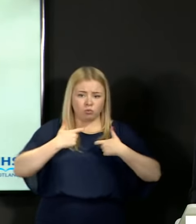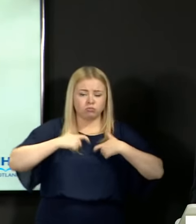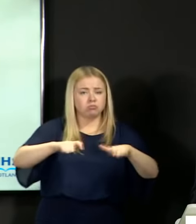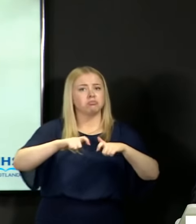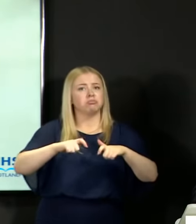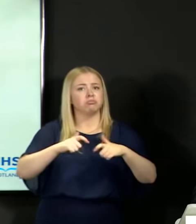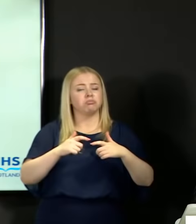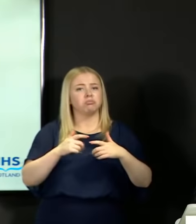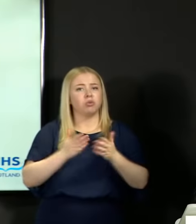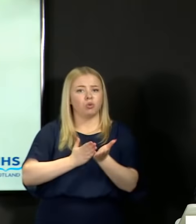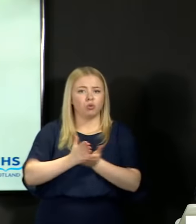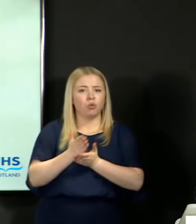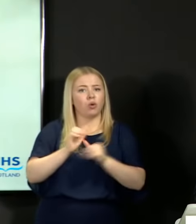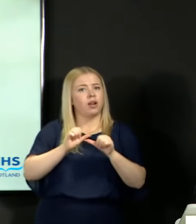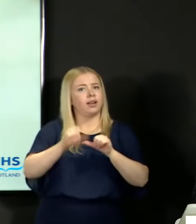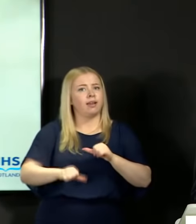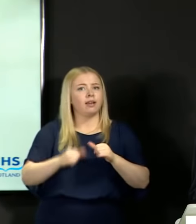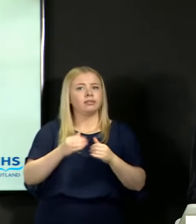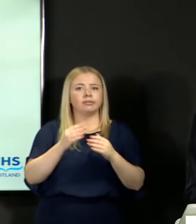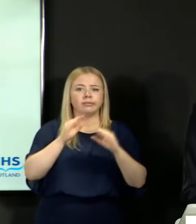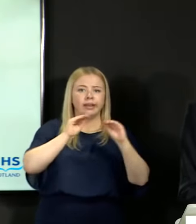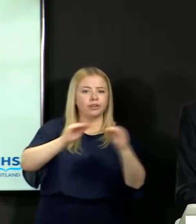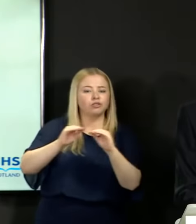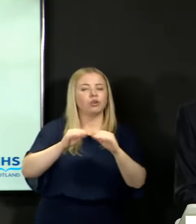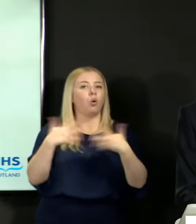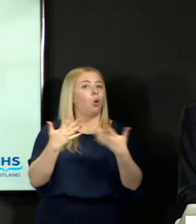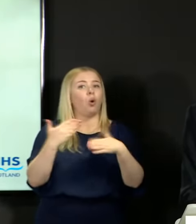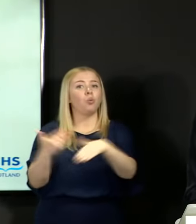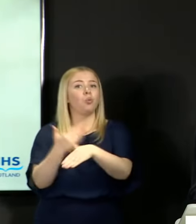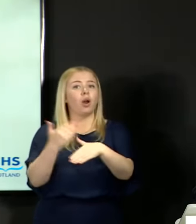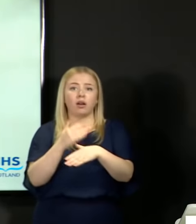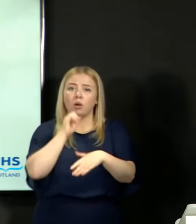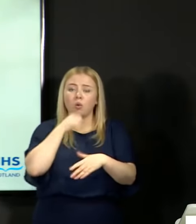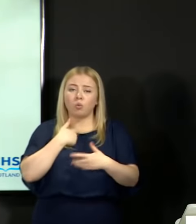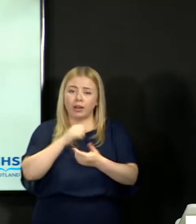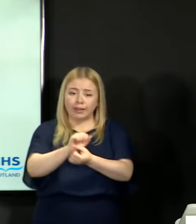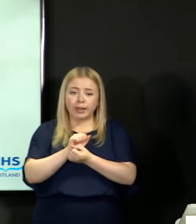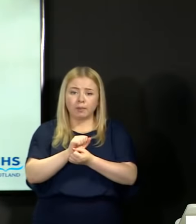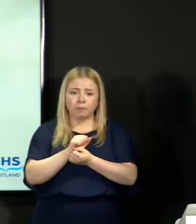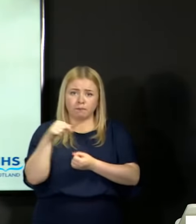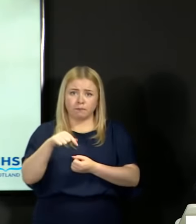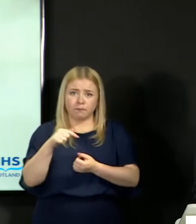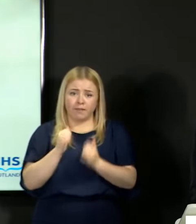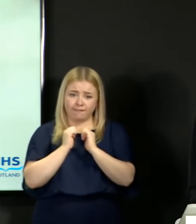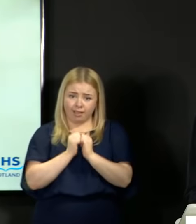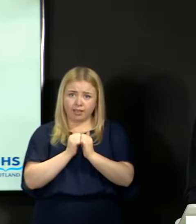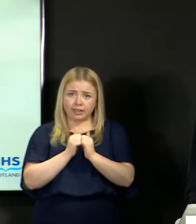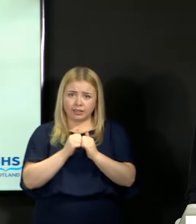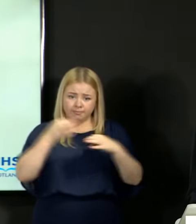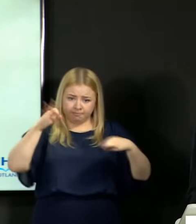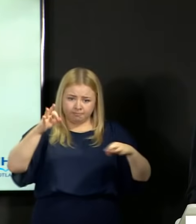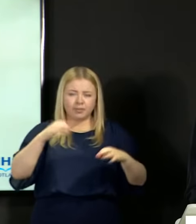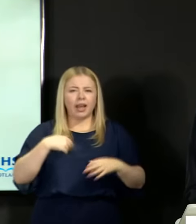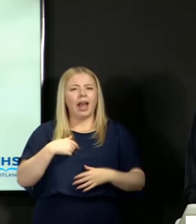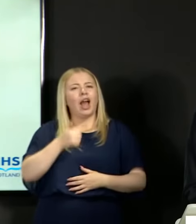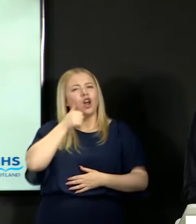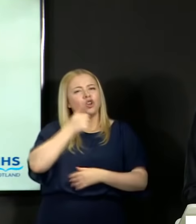or into employment. I recognise that there is understandably significant interest in how these results have been awarded